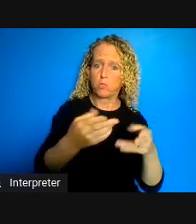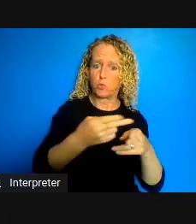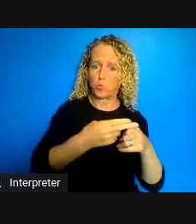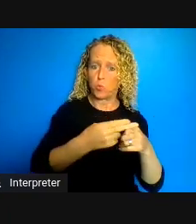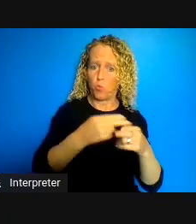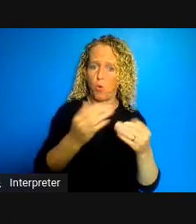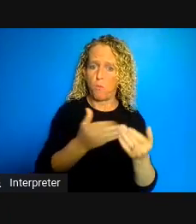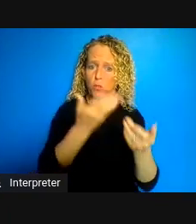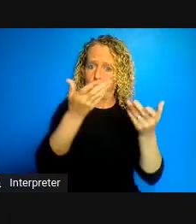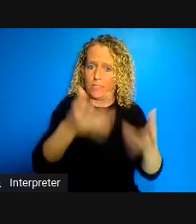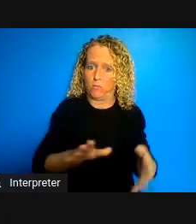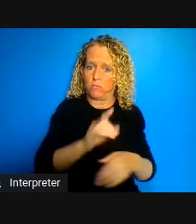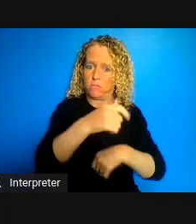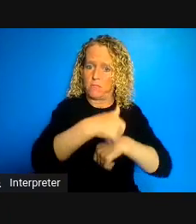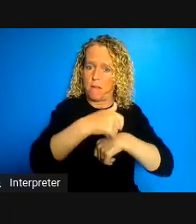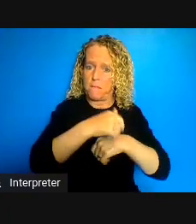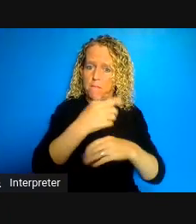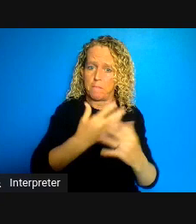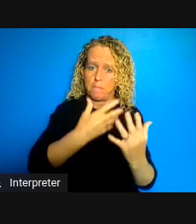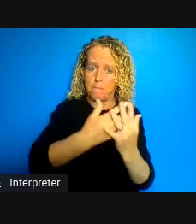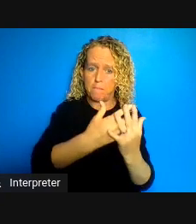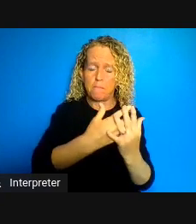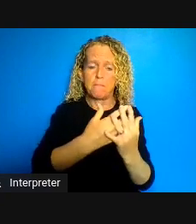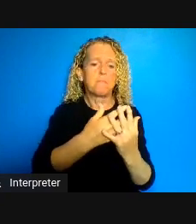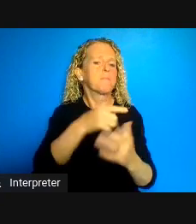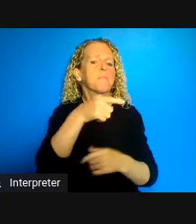have been granted release but the process has been stopped by the pandemic.